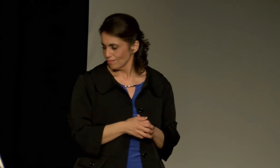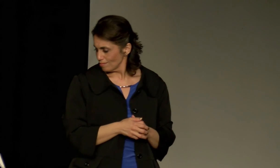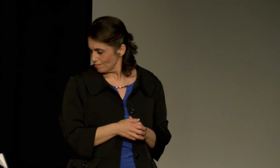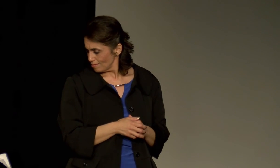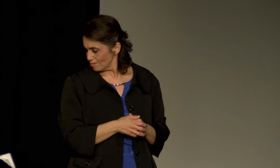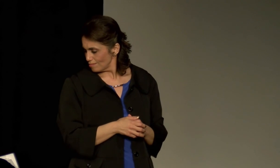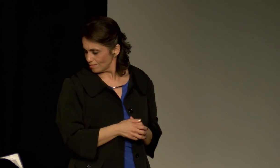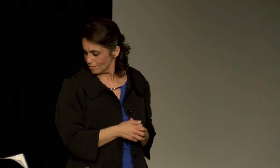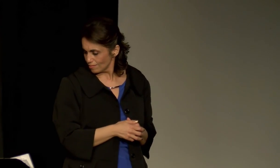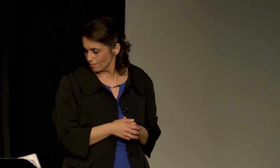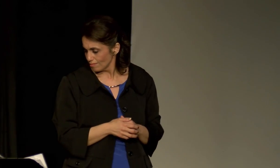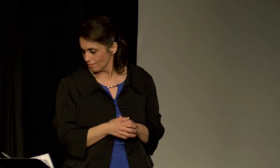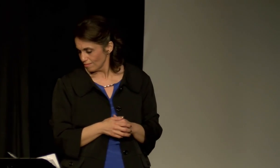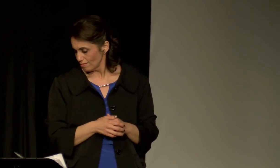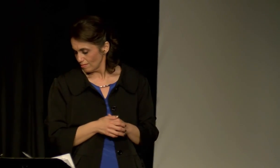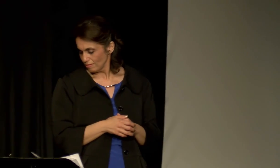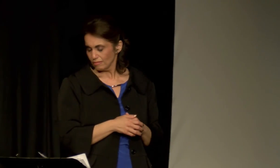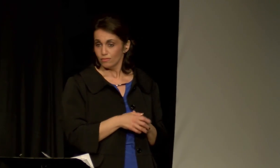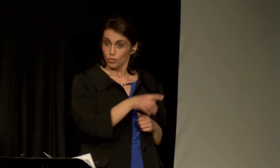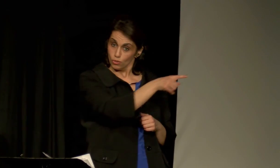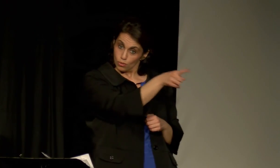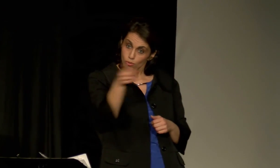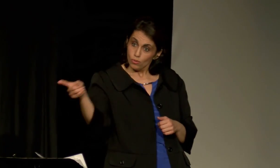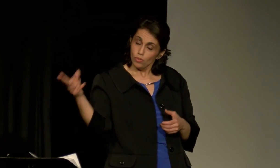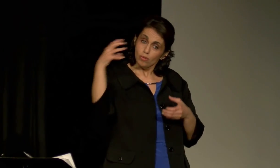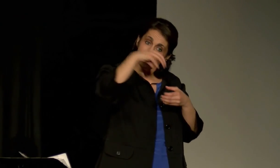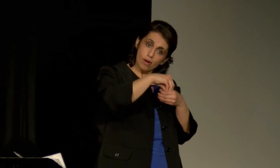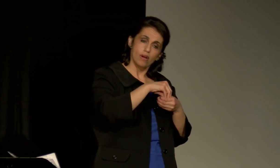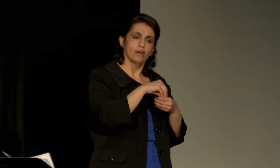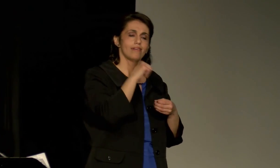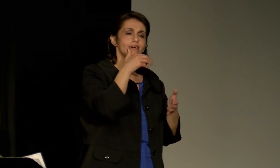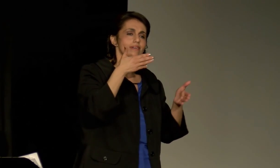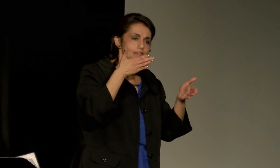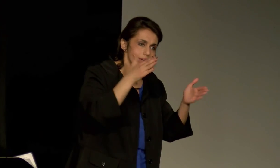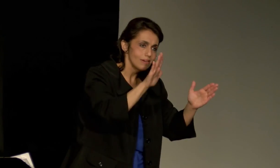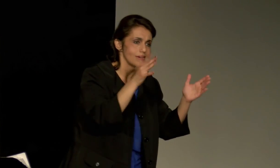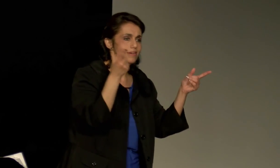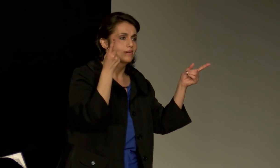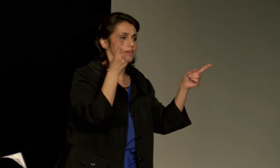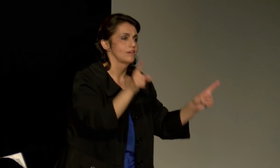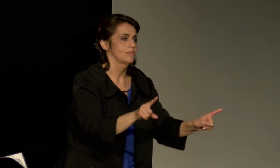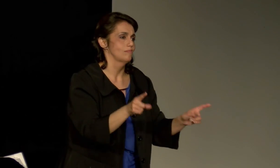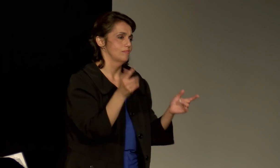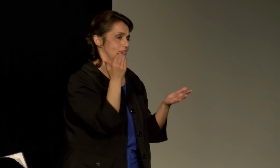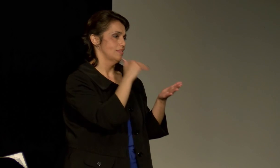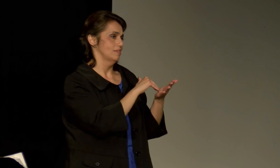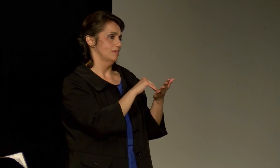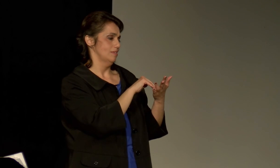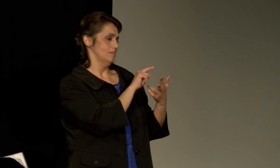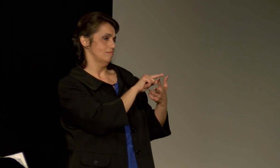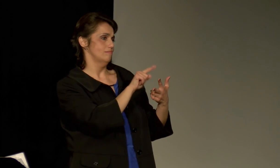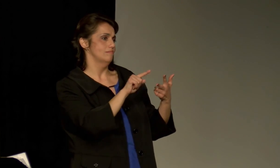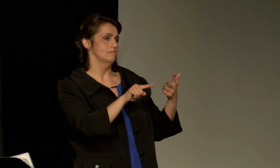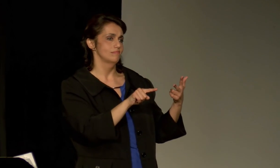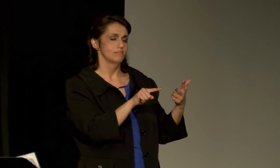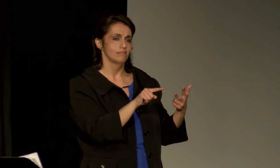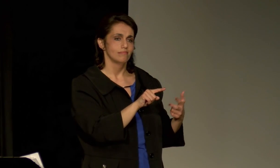You are our future.